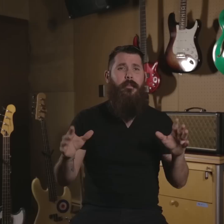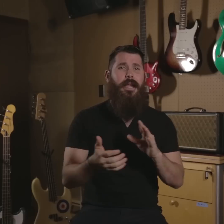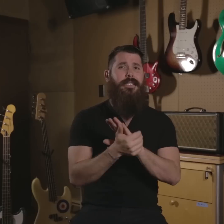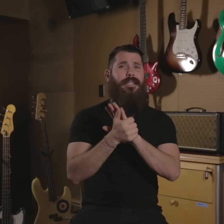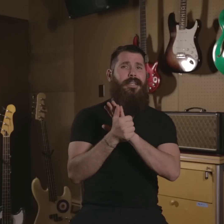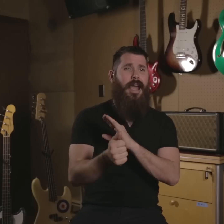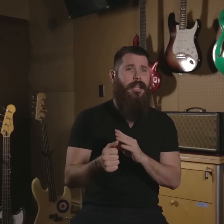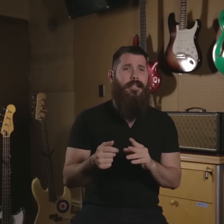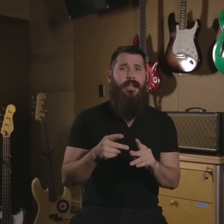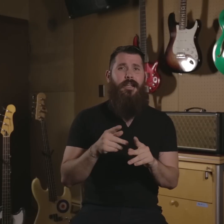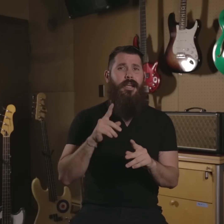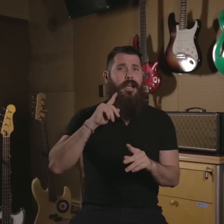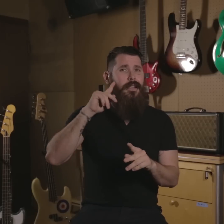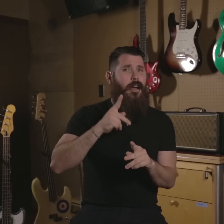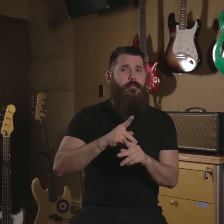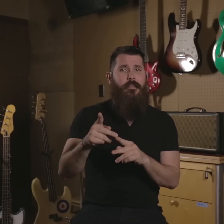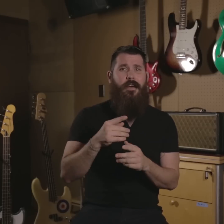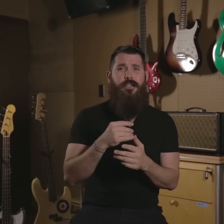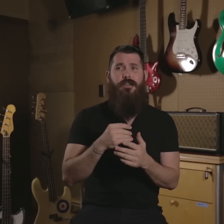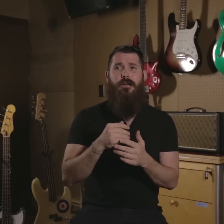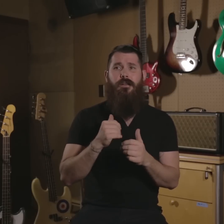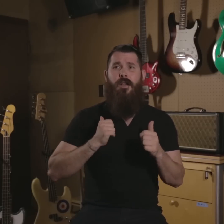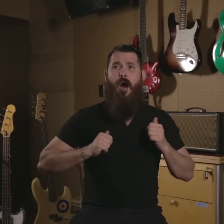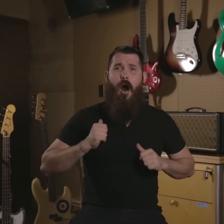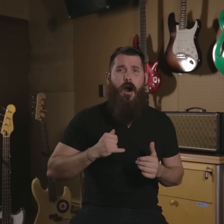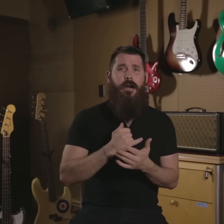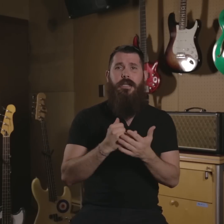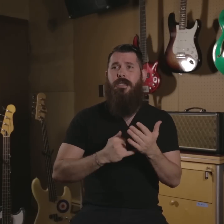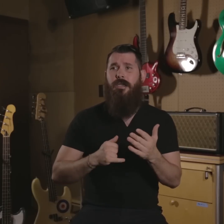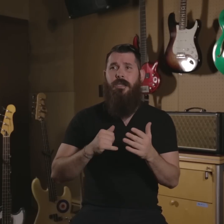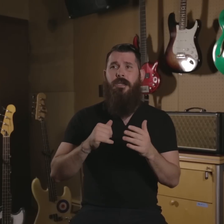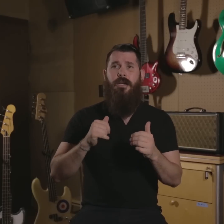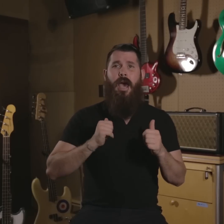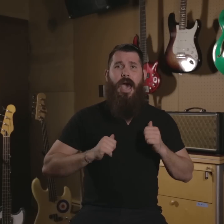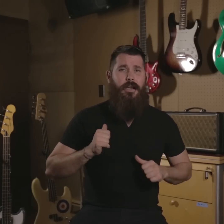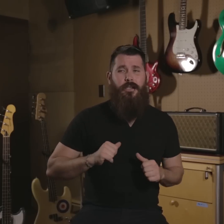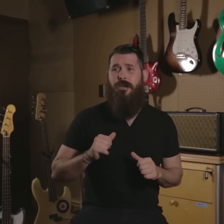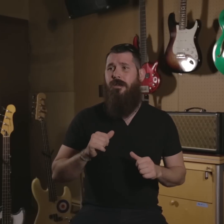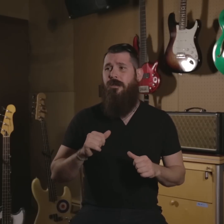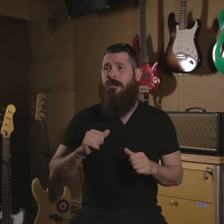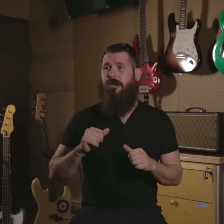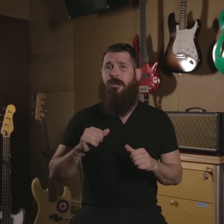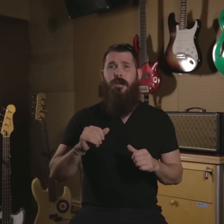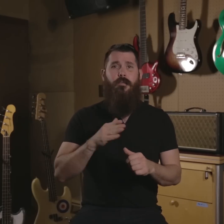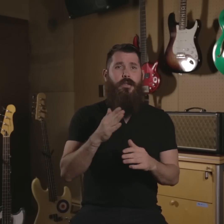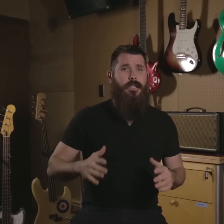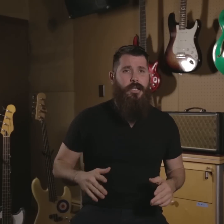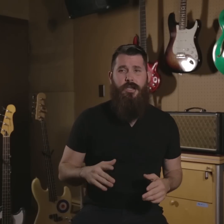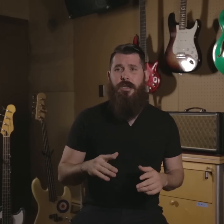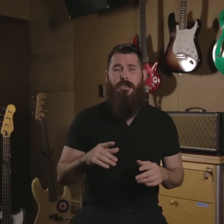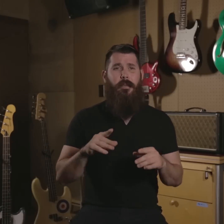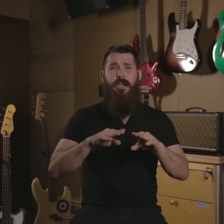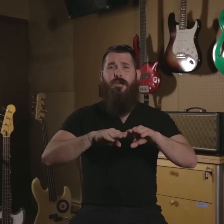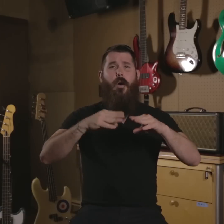amazing talented Deaf professional artists, actors, musicians. I mean it's